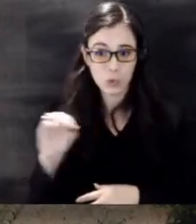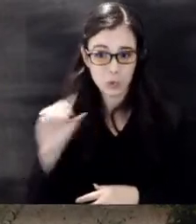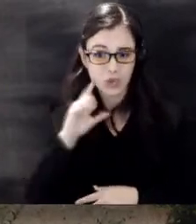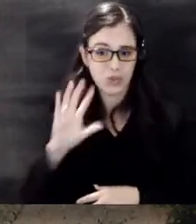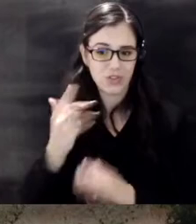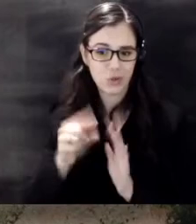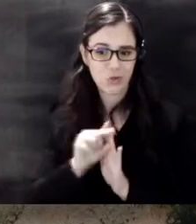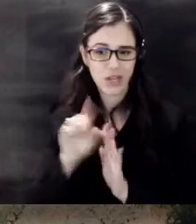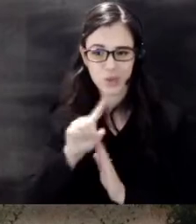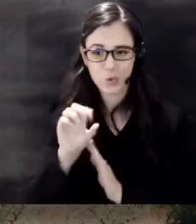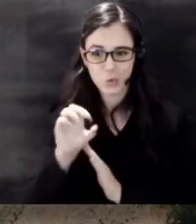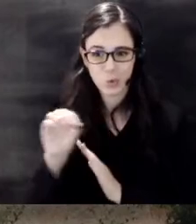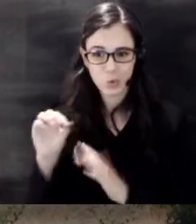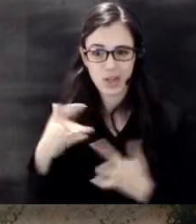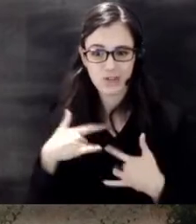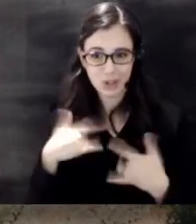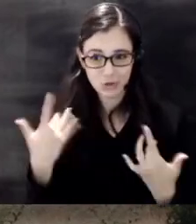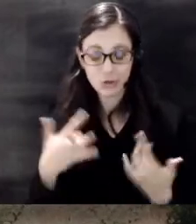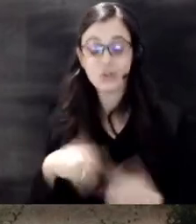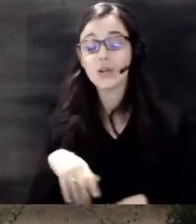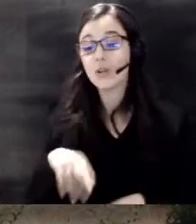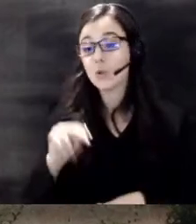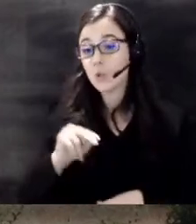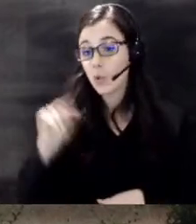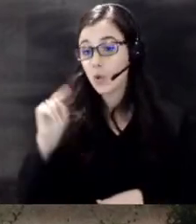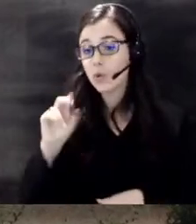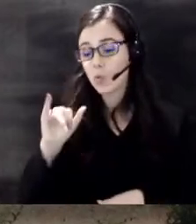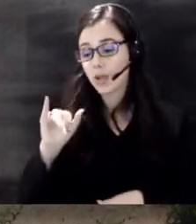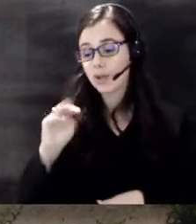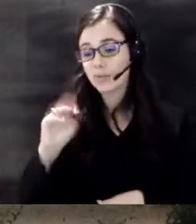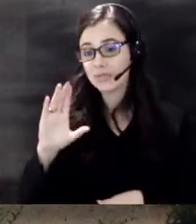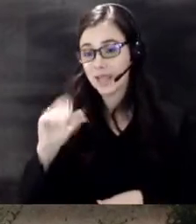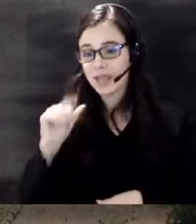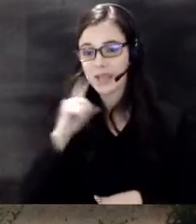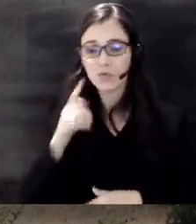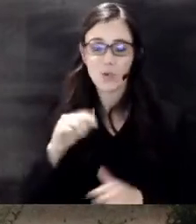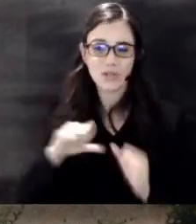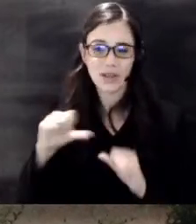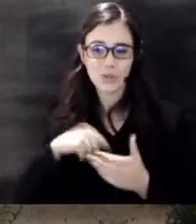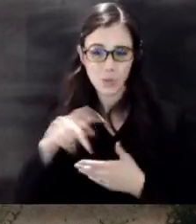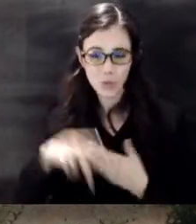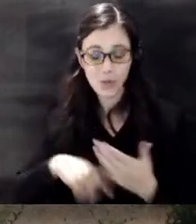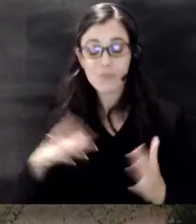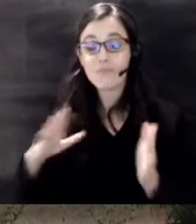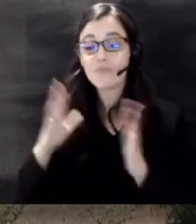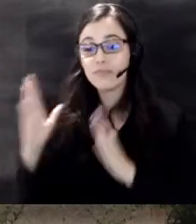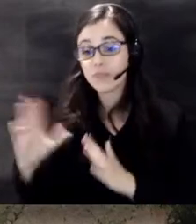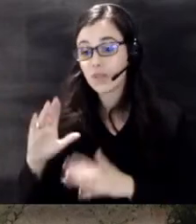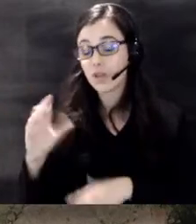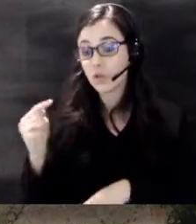at the North YMCA for a fire science program Thursday station one will be installing child